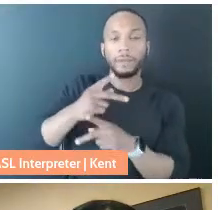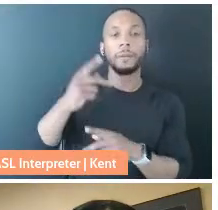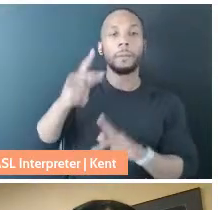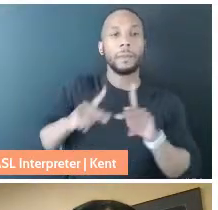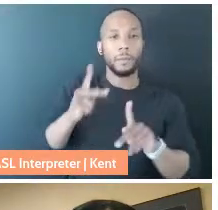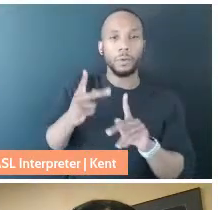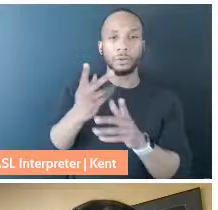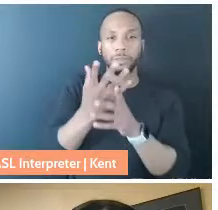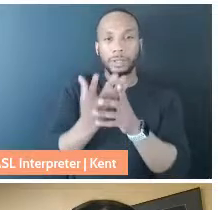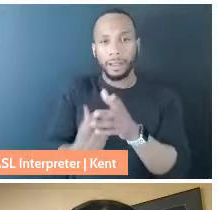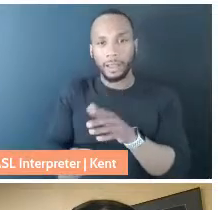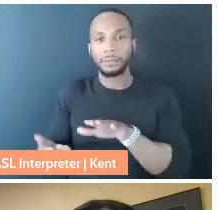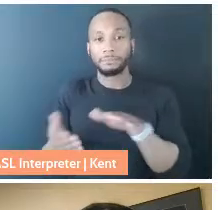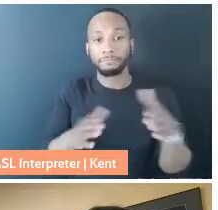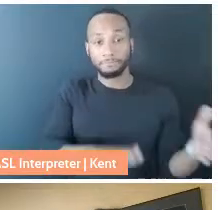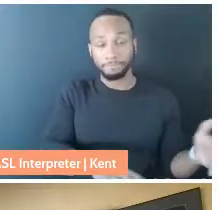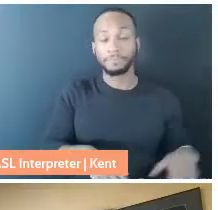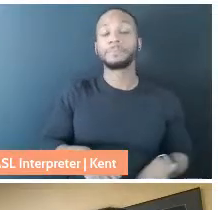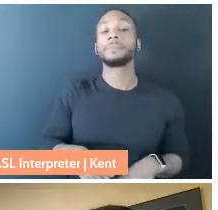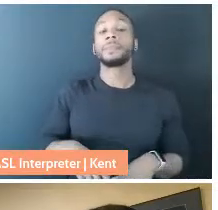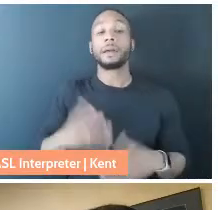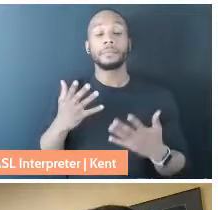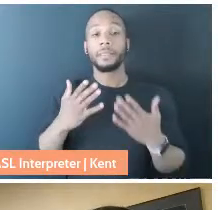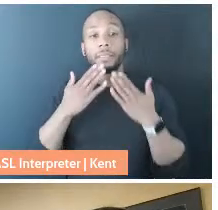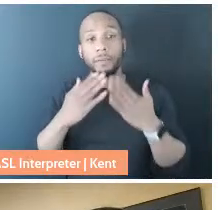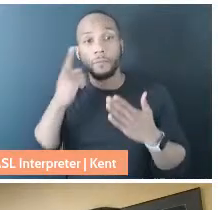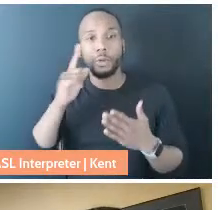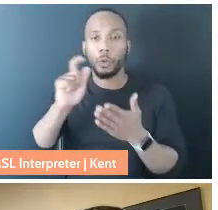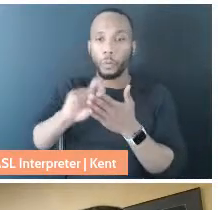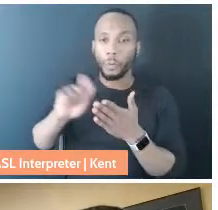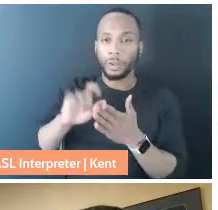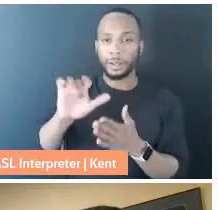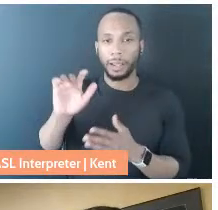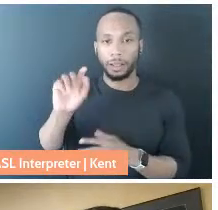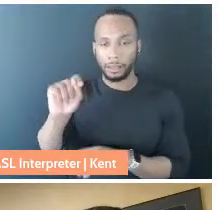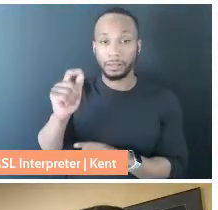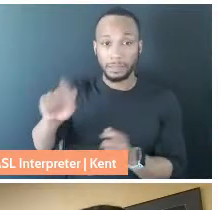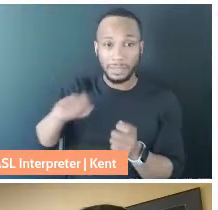I've been hugely grateful to your writing, Elliot, particularly in these last two years since I've